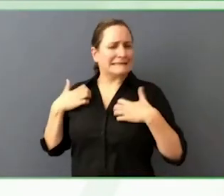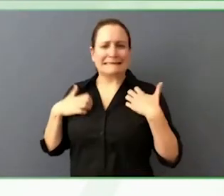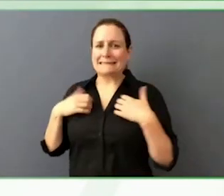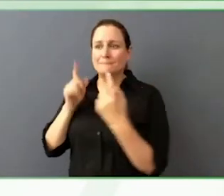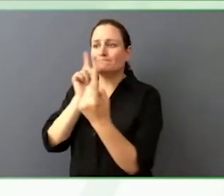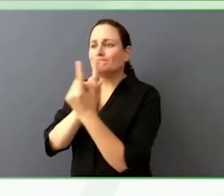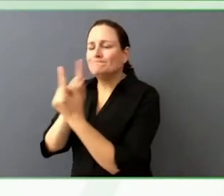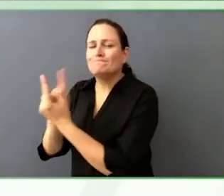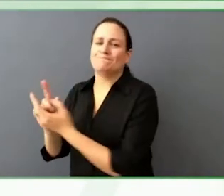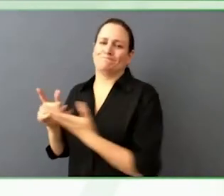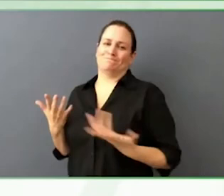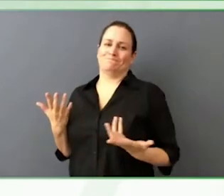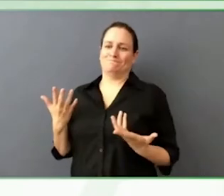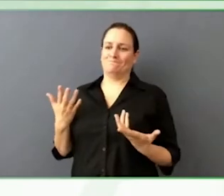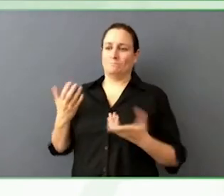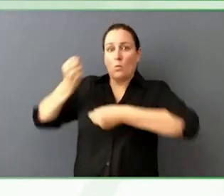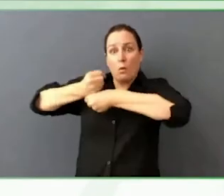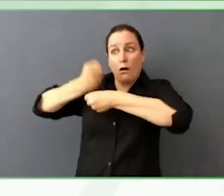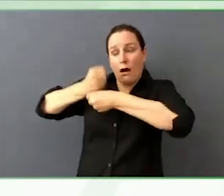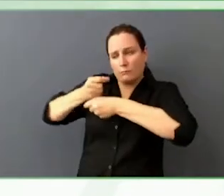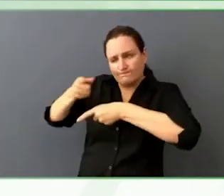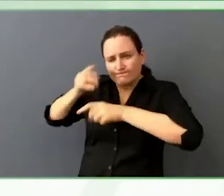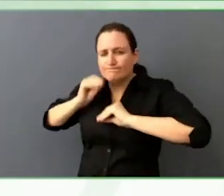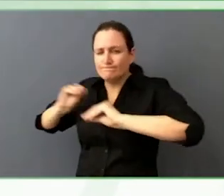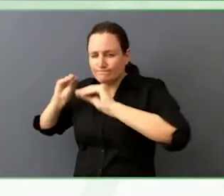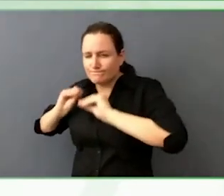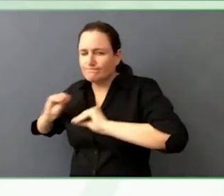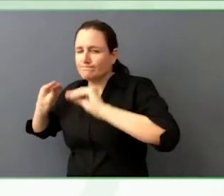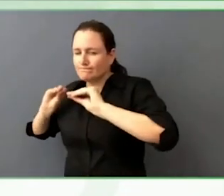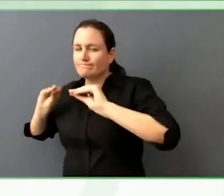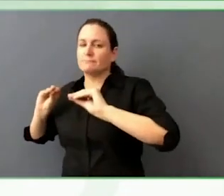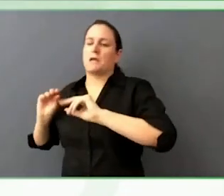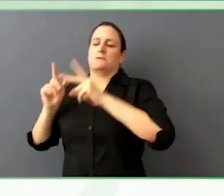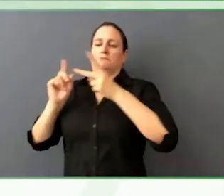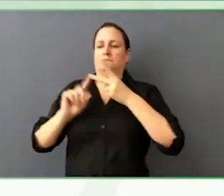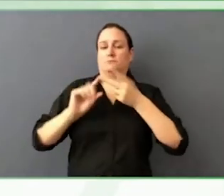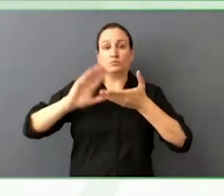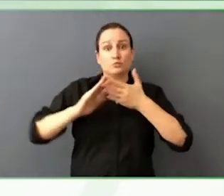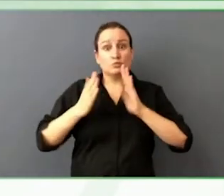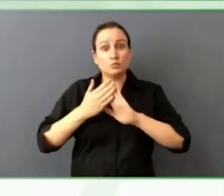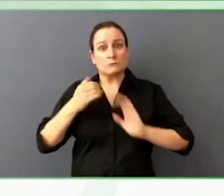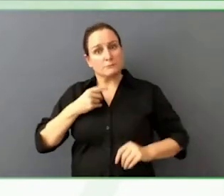It is a great place to organically speak to people, share things I'm looking at.